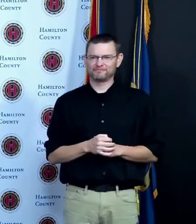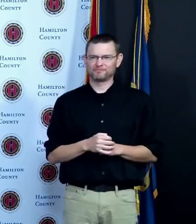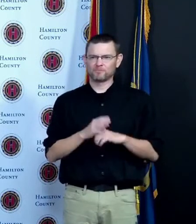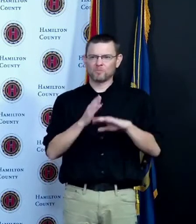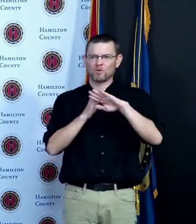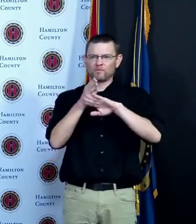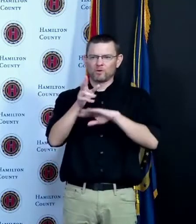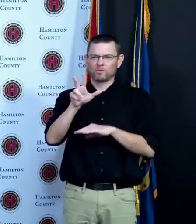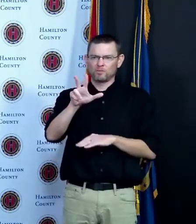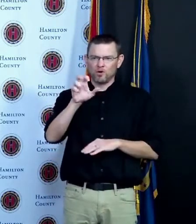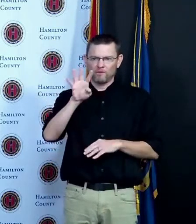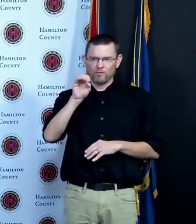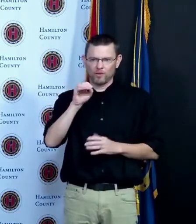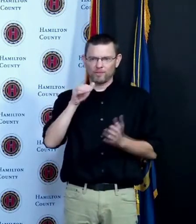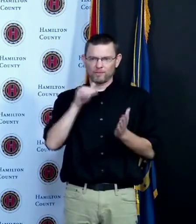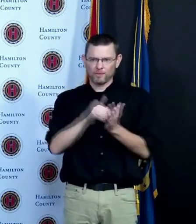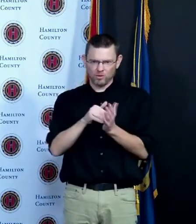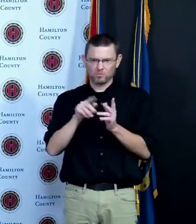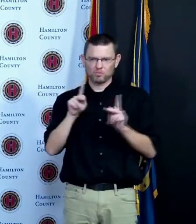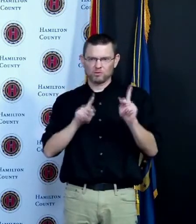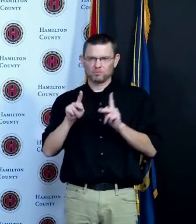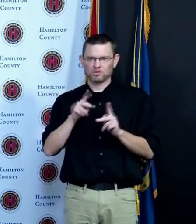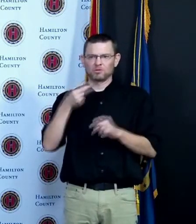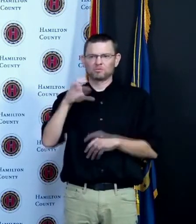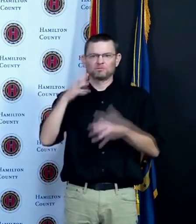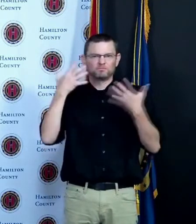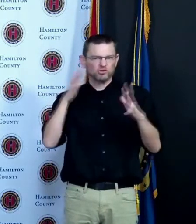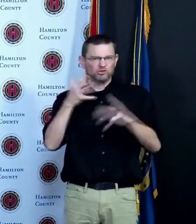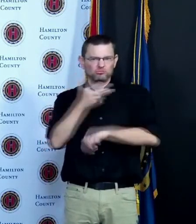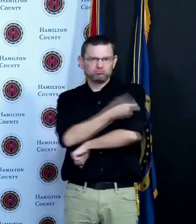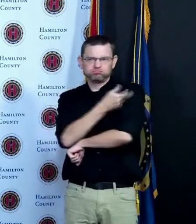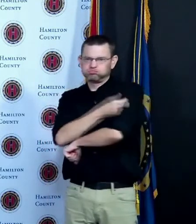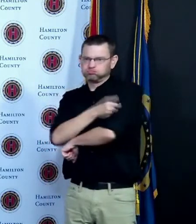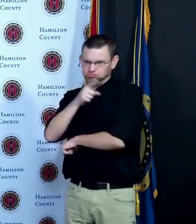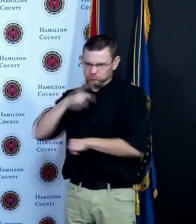in Hamilton County have been vaccinated which is huge and we're excited to see that continue to